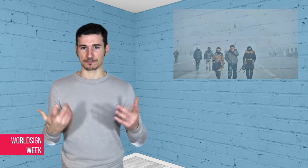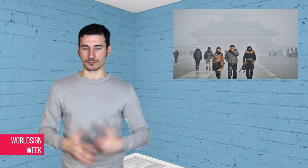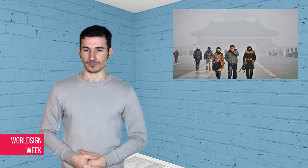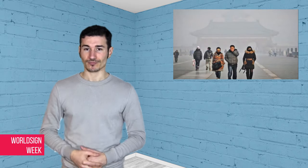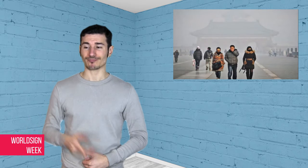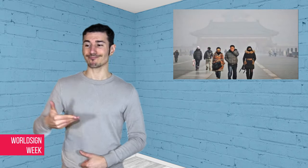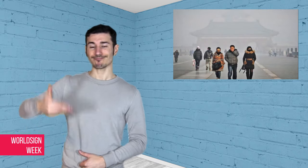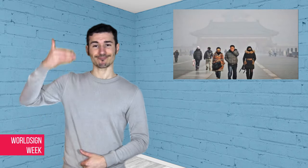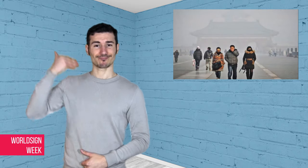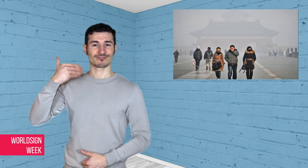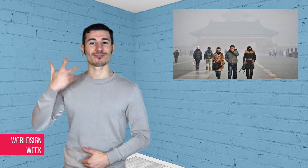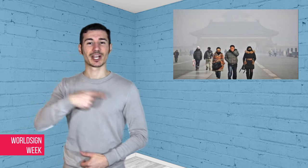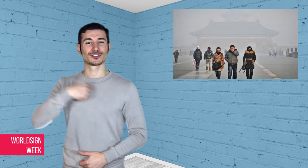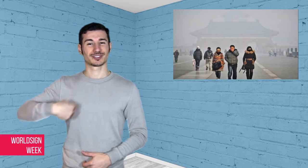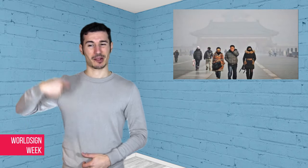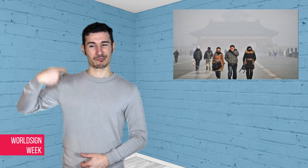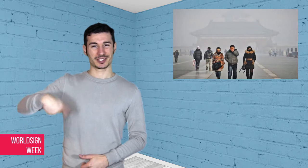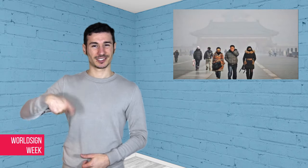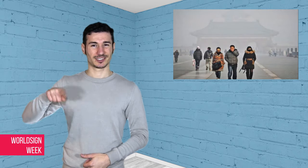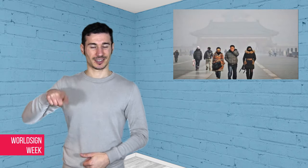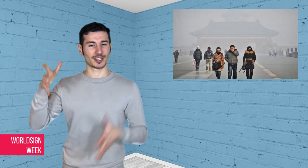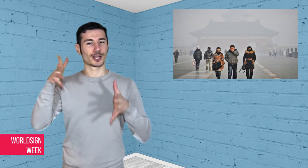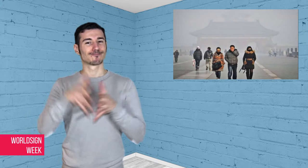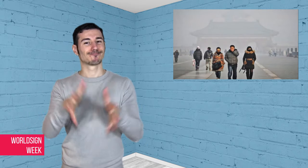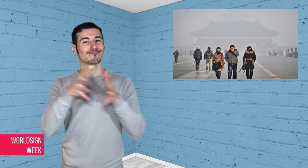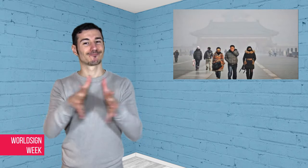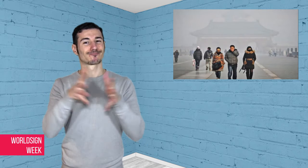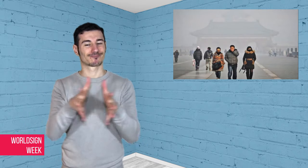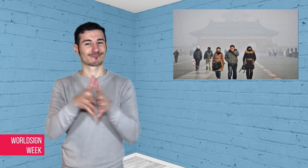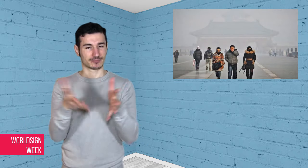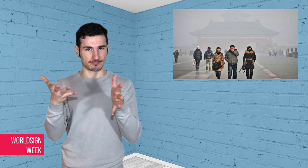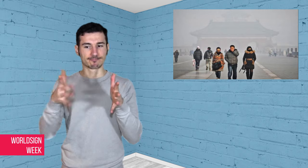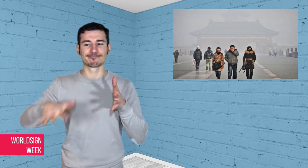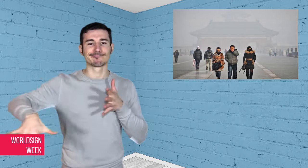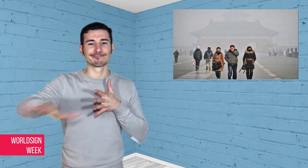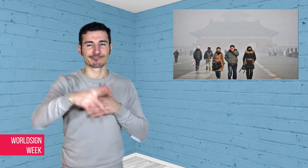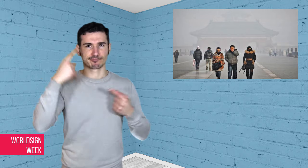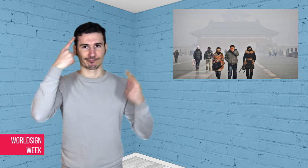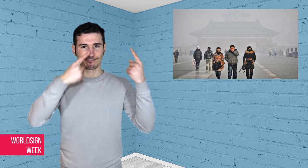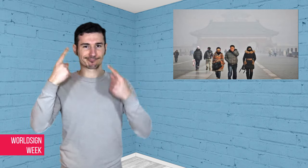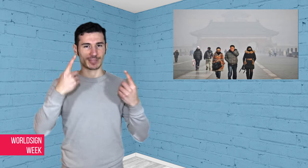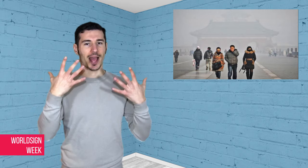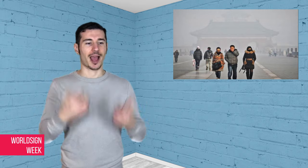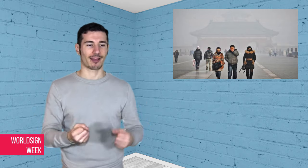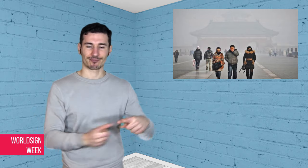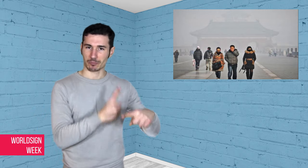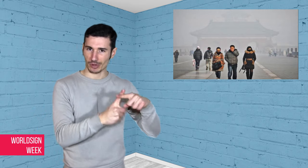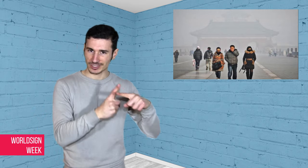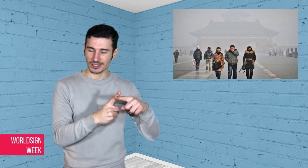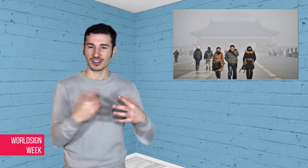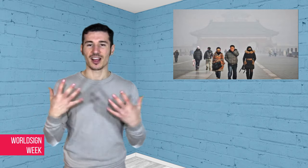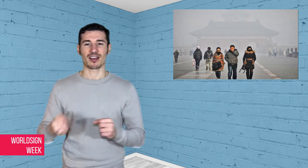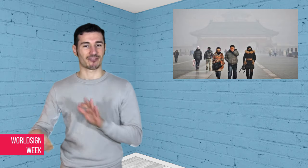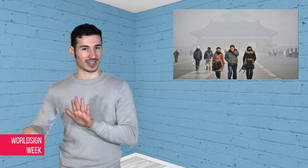premier’s announcement were mixed; while some applauded his plans, others